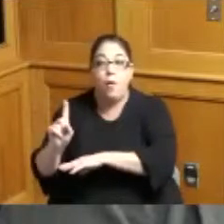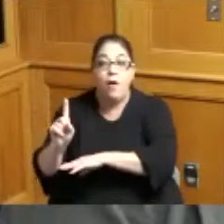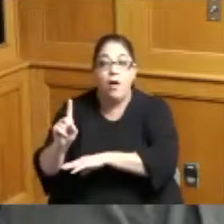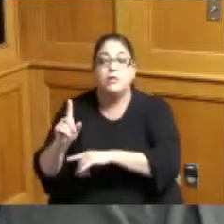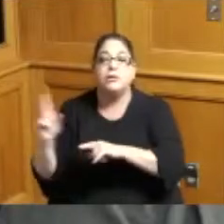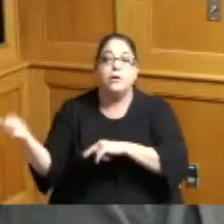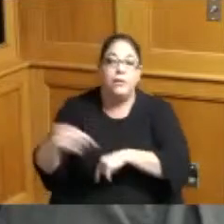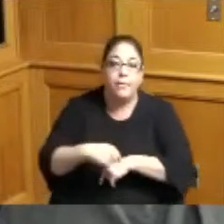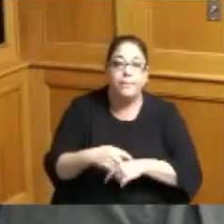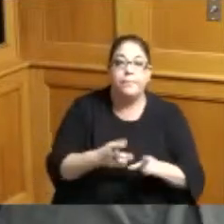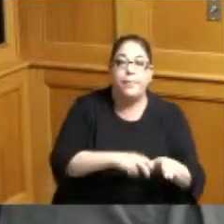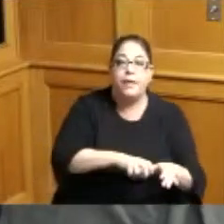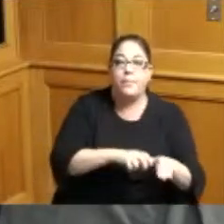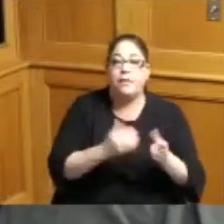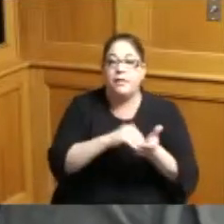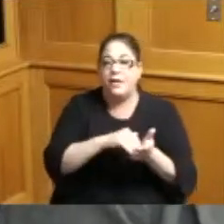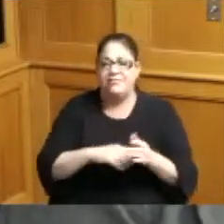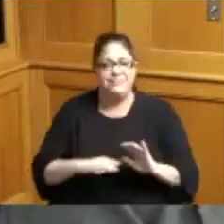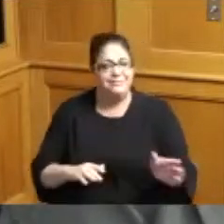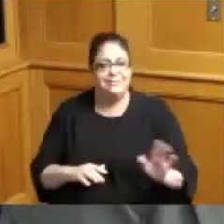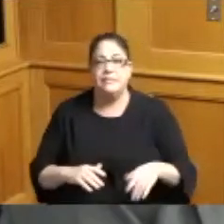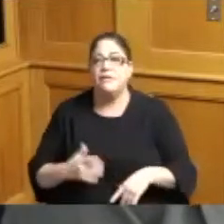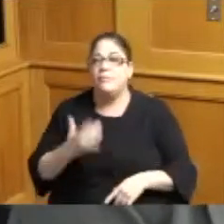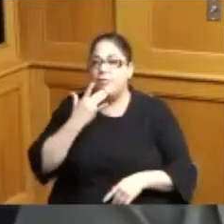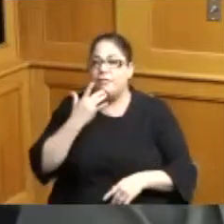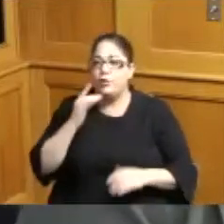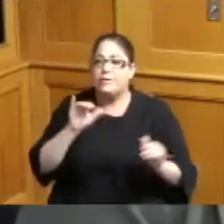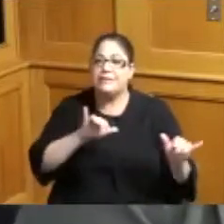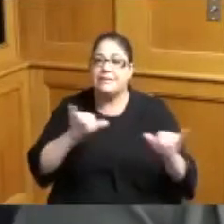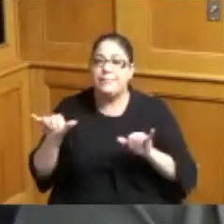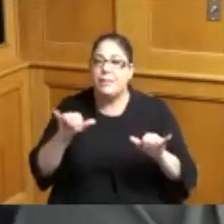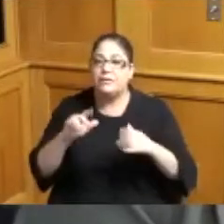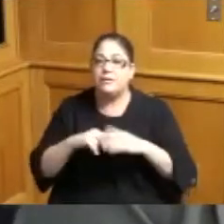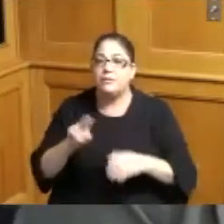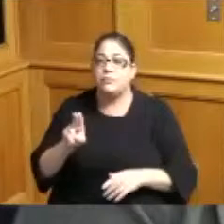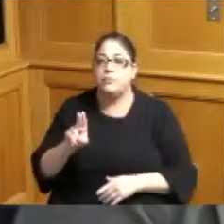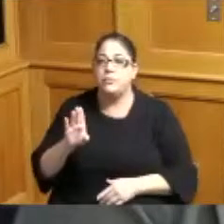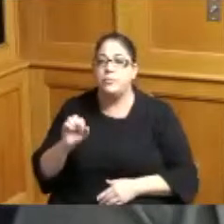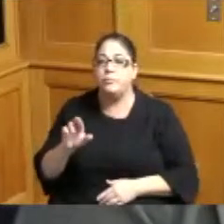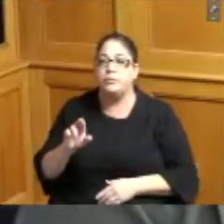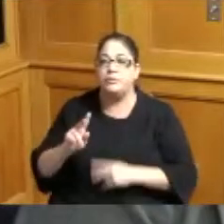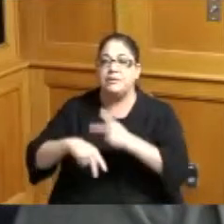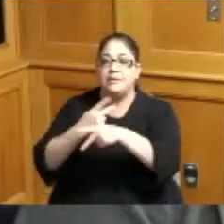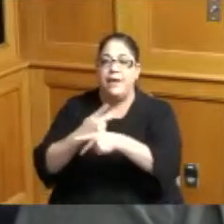get picked up so she's looking at something like a similar to an Uber type model that she's going